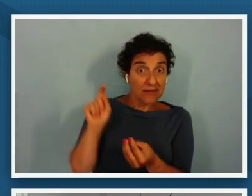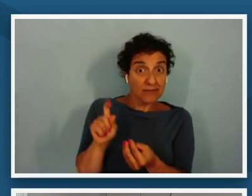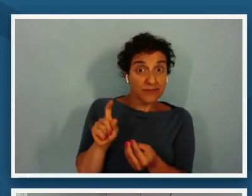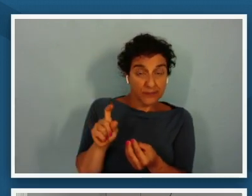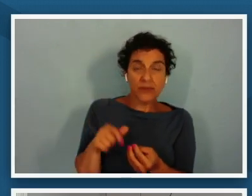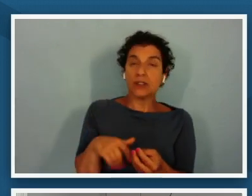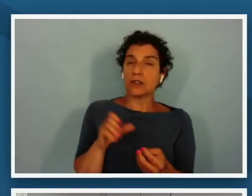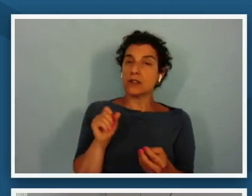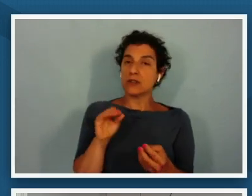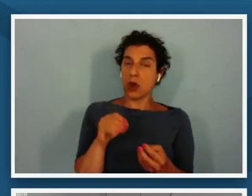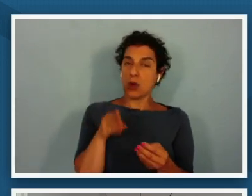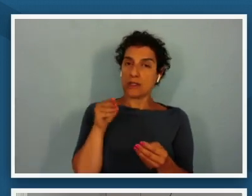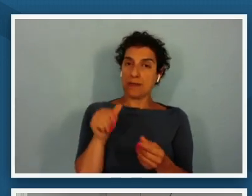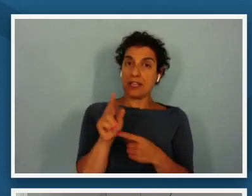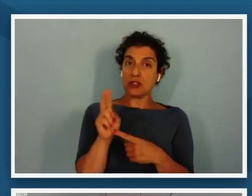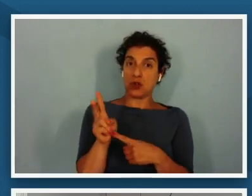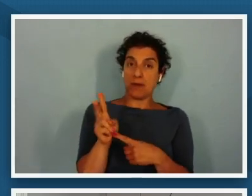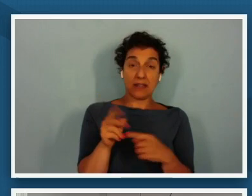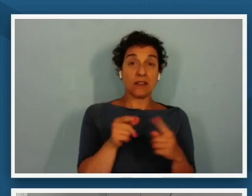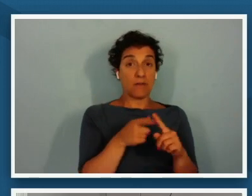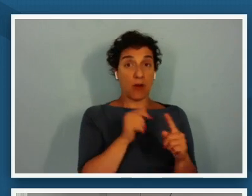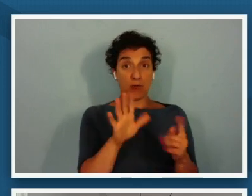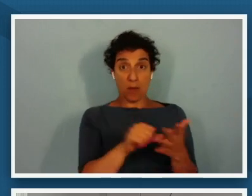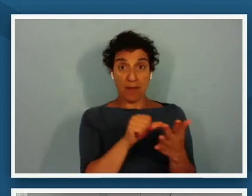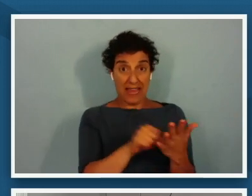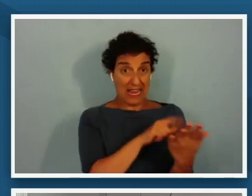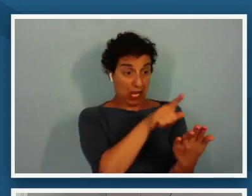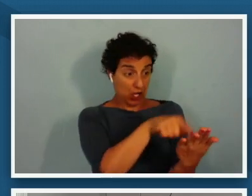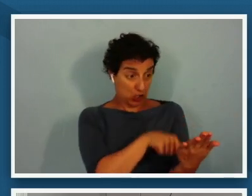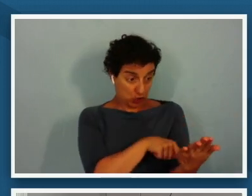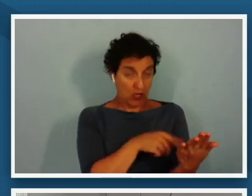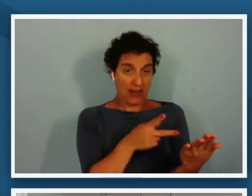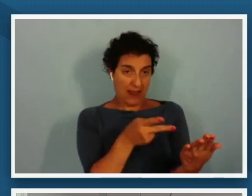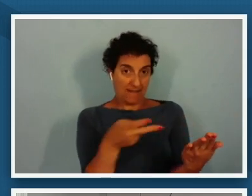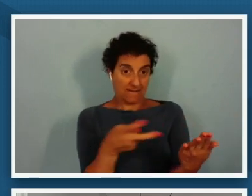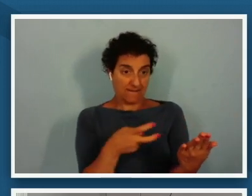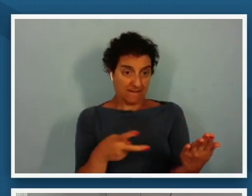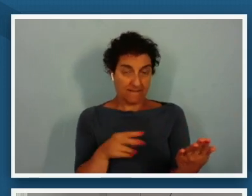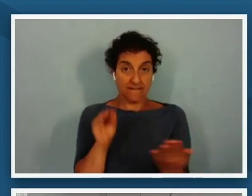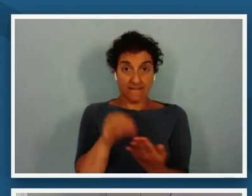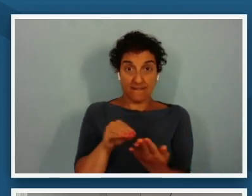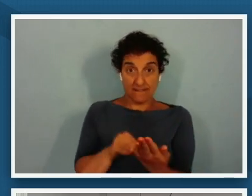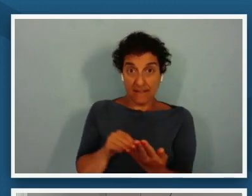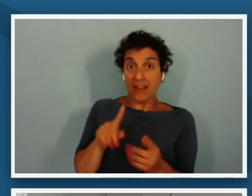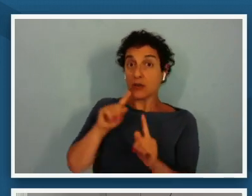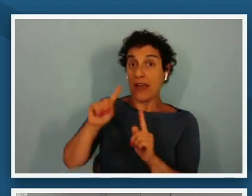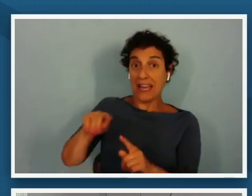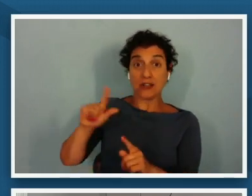pulling words from your page in answer to hughes's question